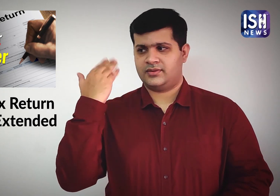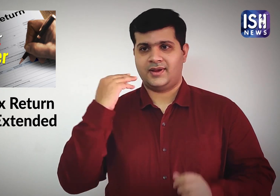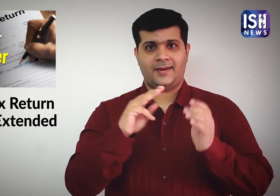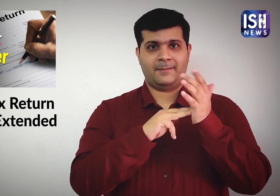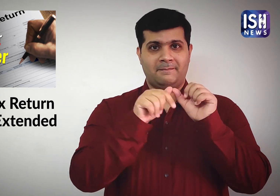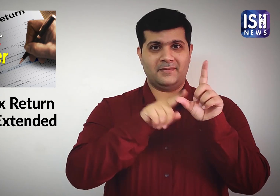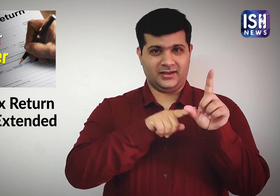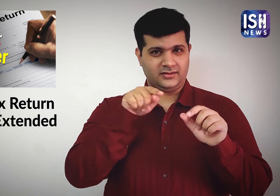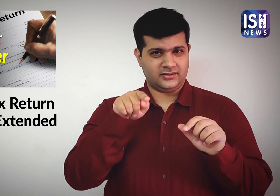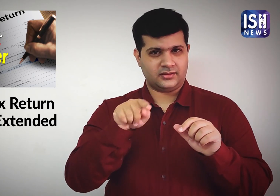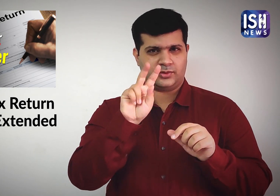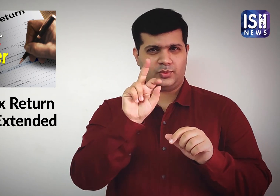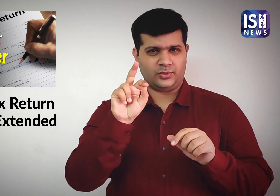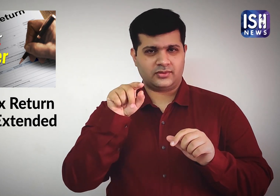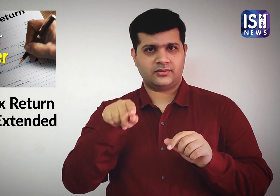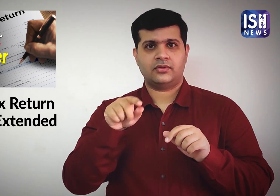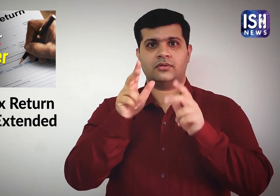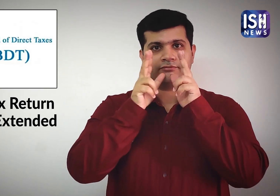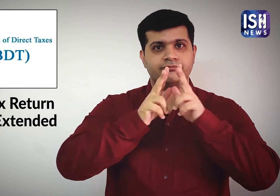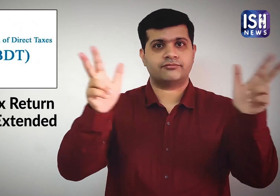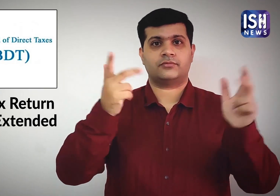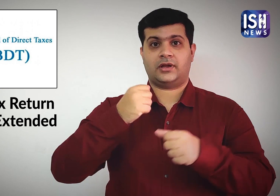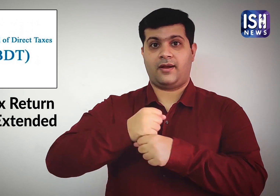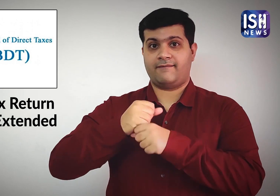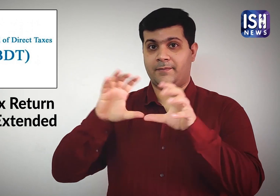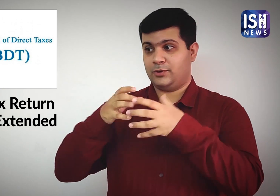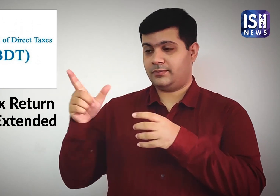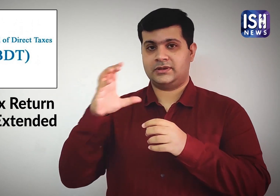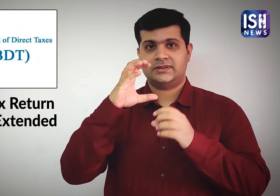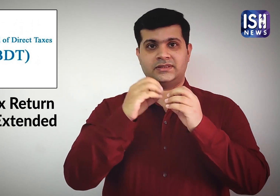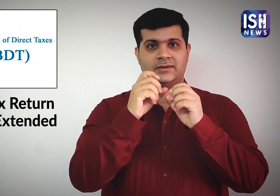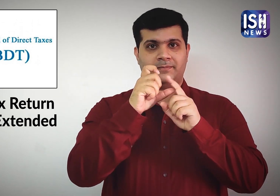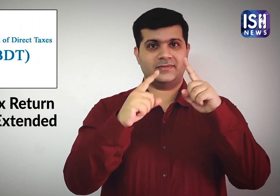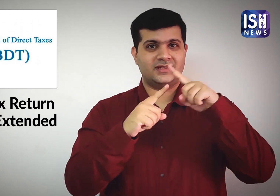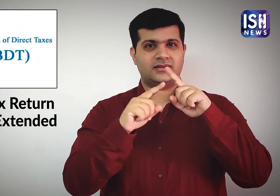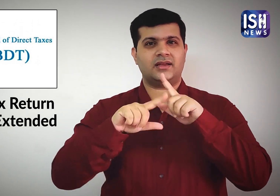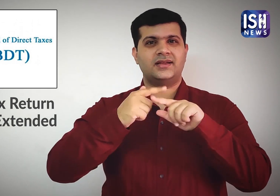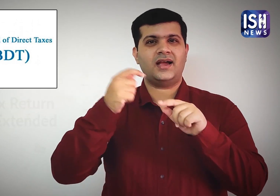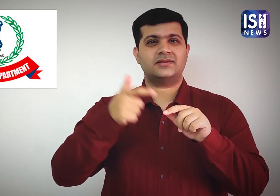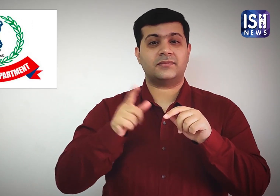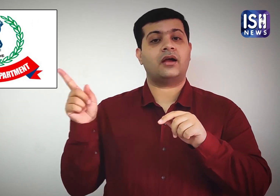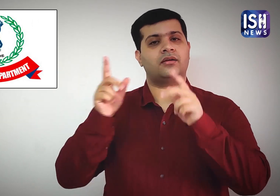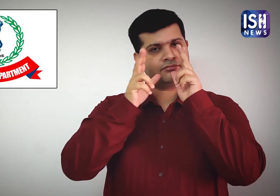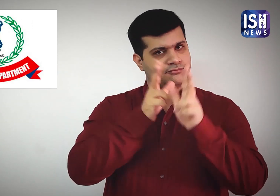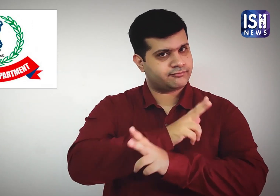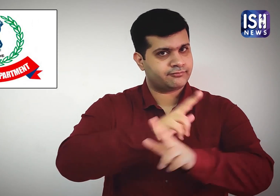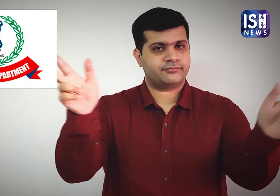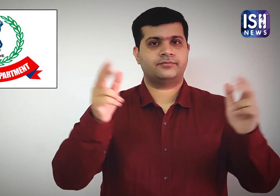Earlier in May, the Central Board of Direct Taxes announced that